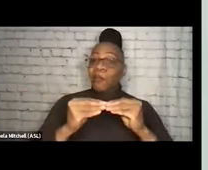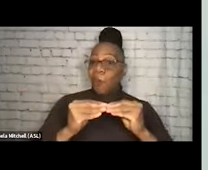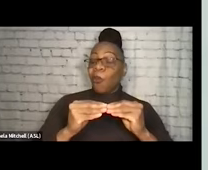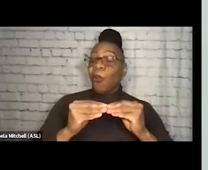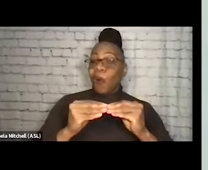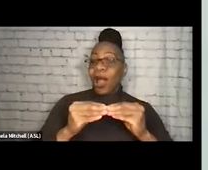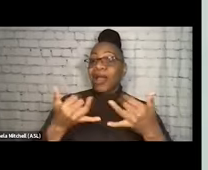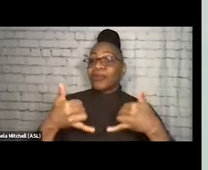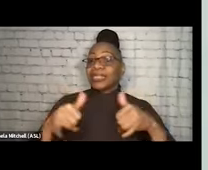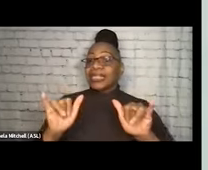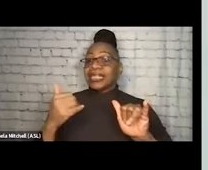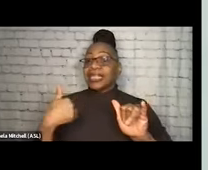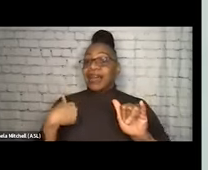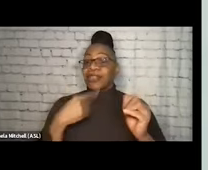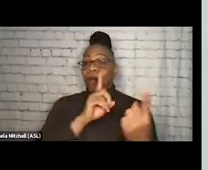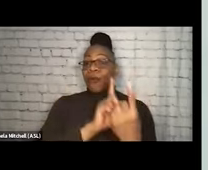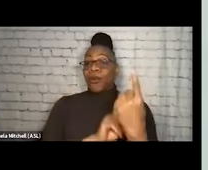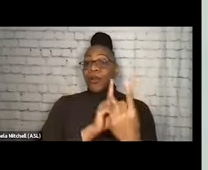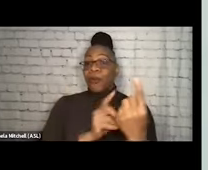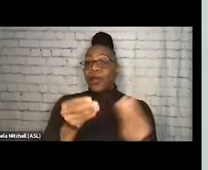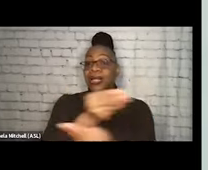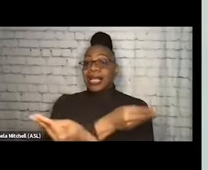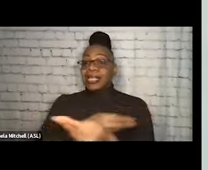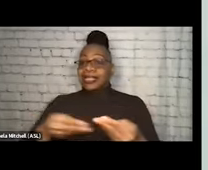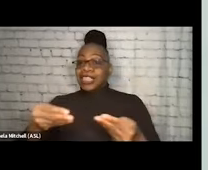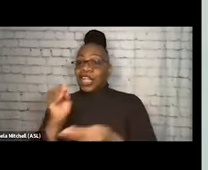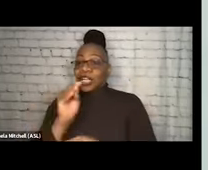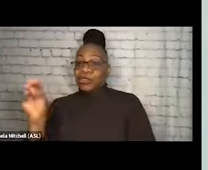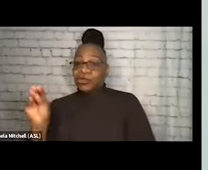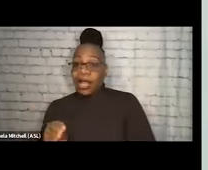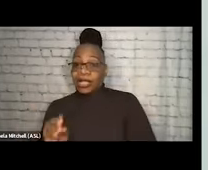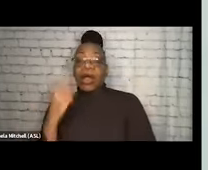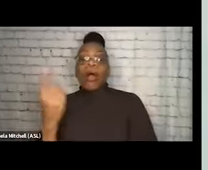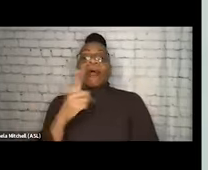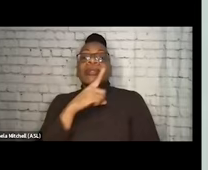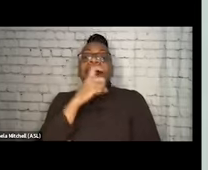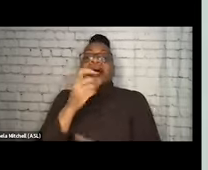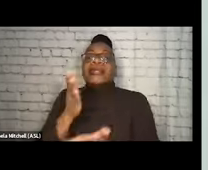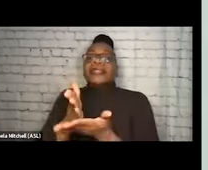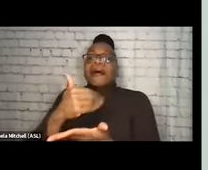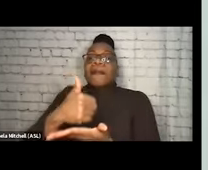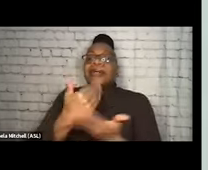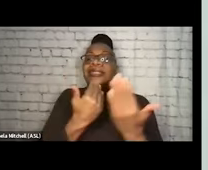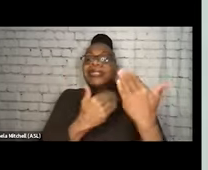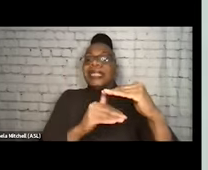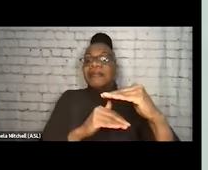to one-to-one exchange rates, and if only because of budgets, limited to meeting some of the needs.